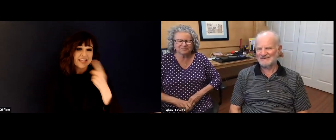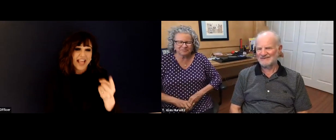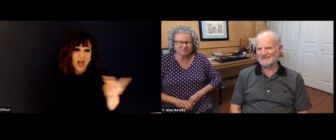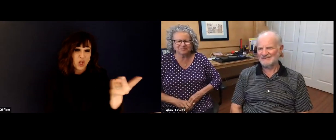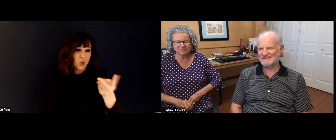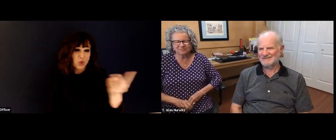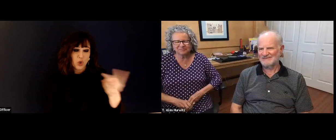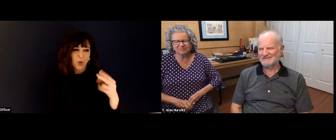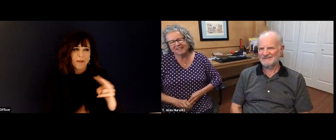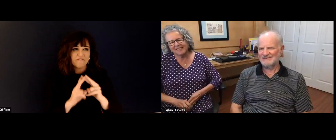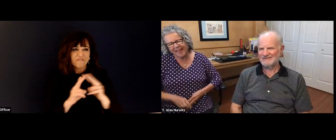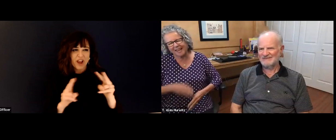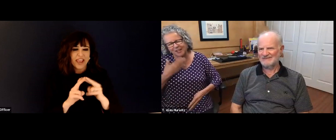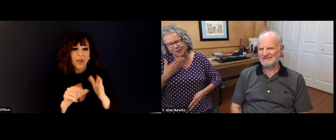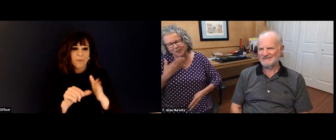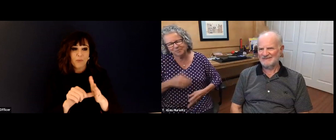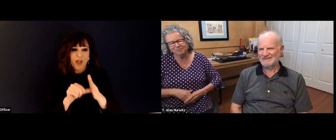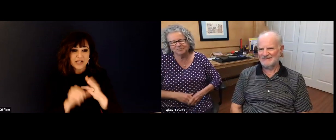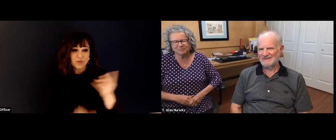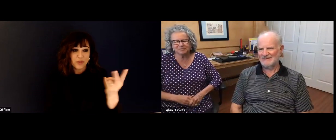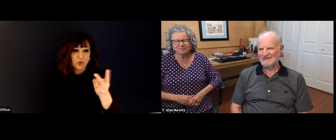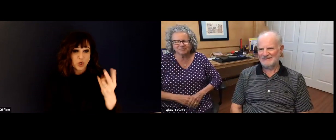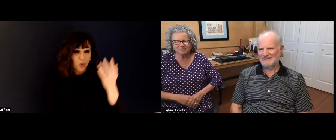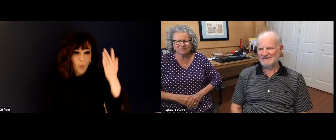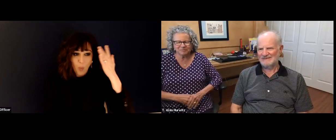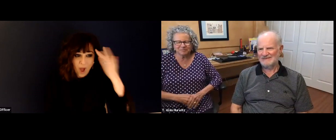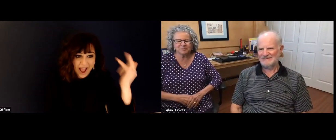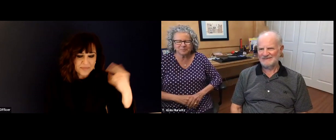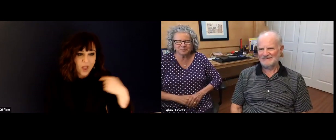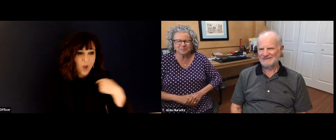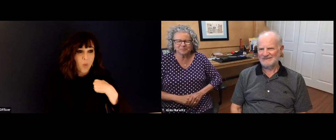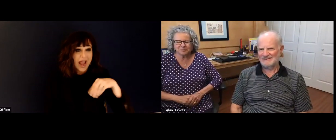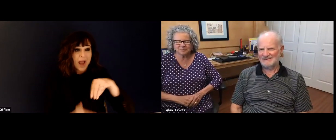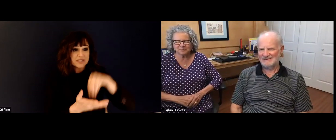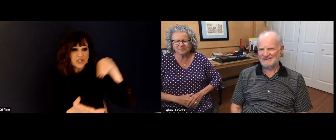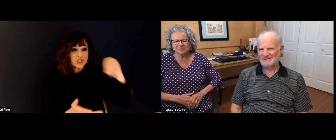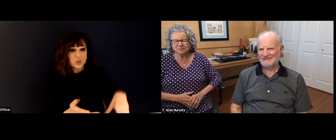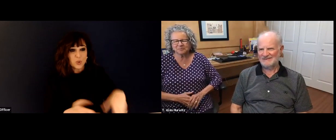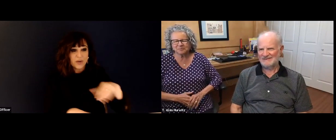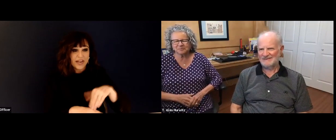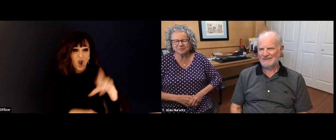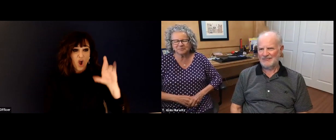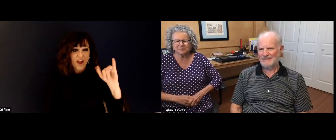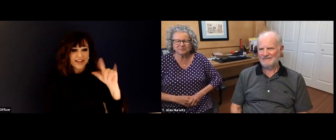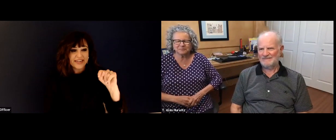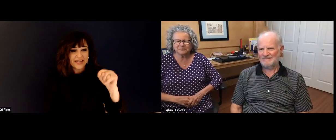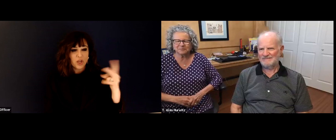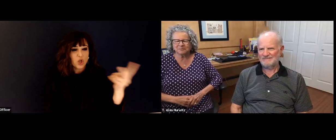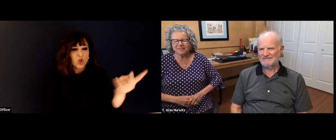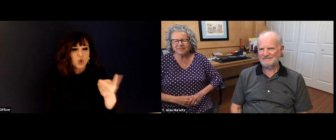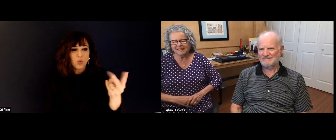then she washes. But we take turns on that. Well, I have to say that the two of you have such a beautiful